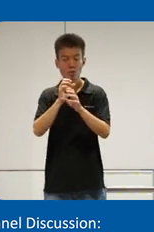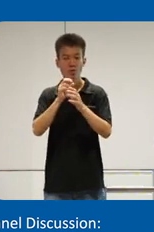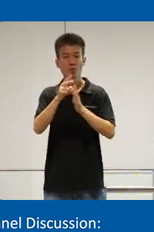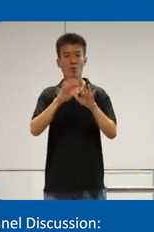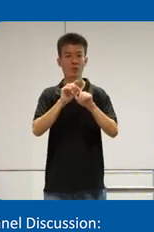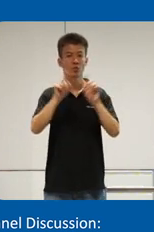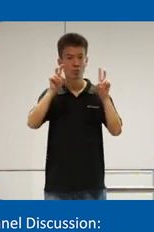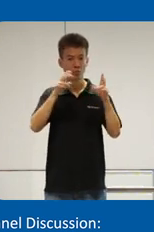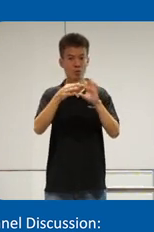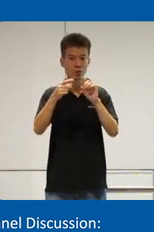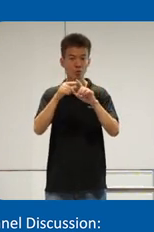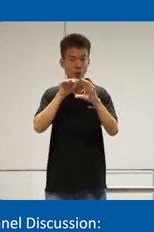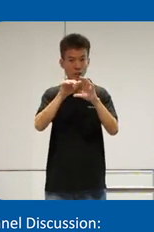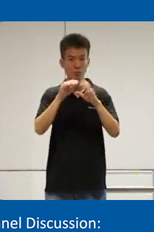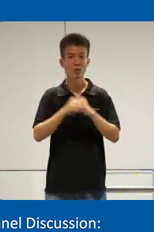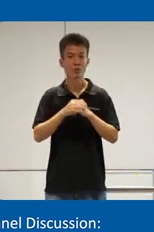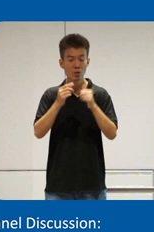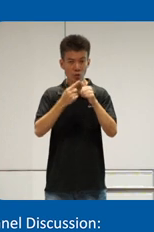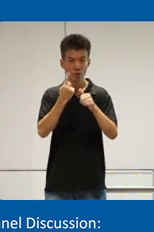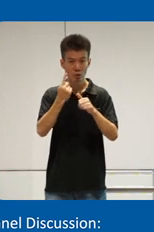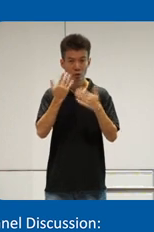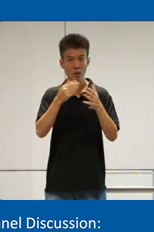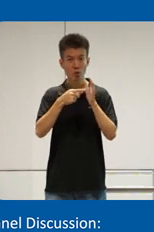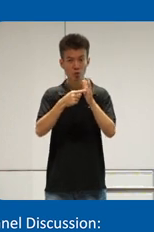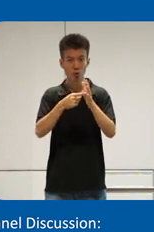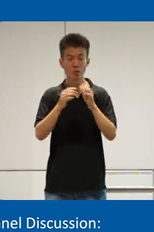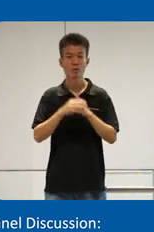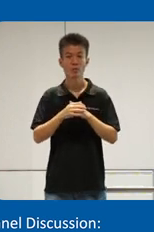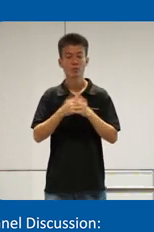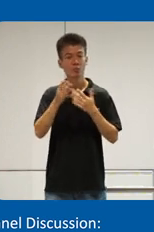related to accessibility so the first one that I want to show is actually explaining what a screen